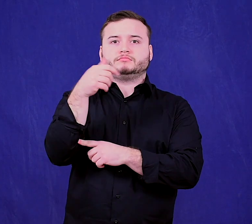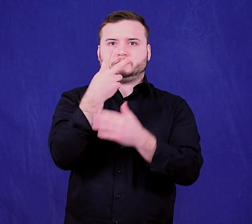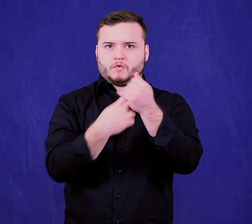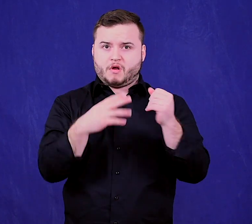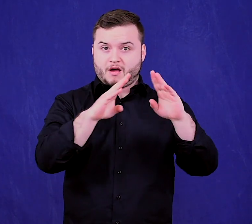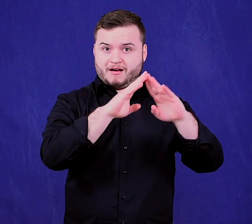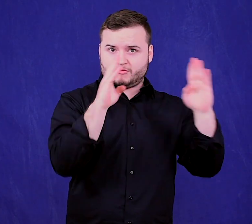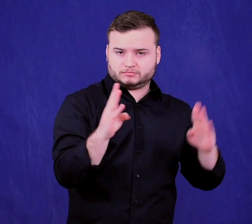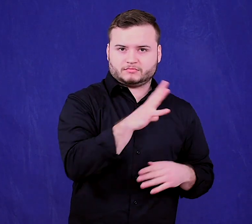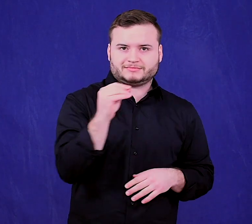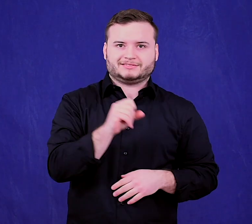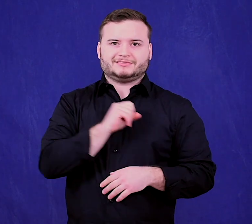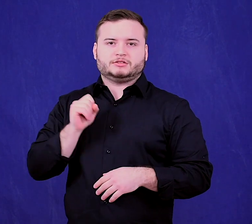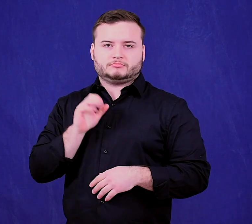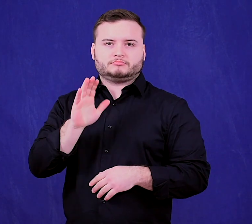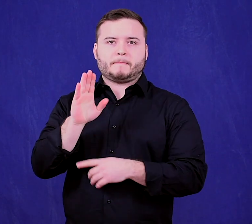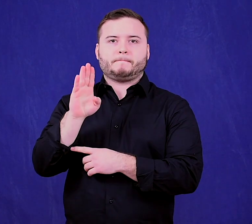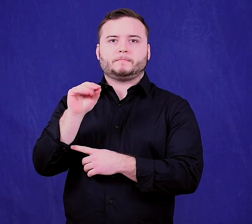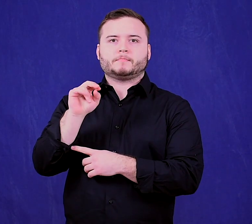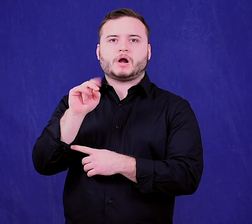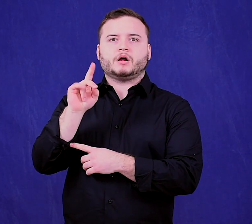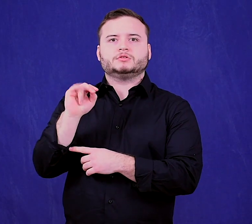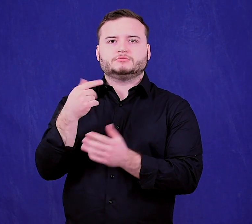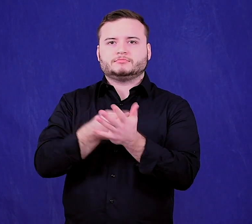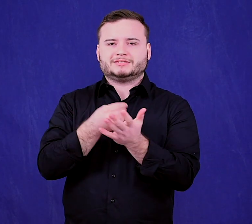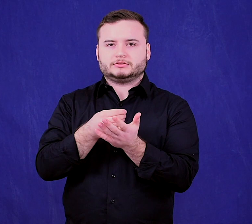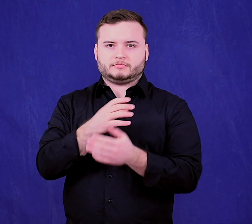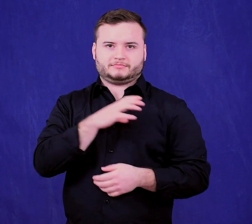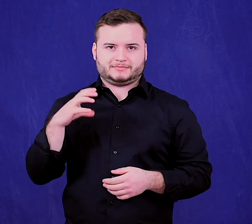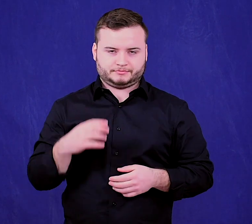the House and Senate bonding committees